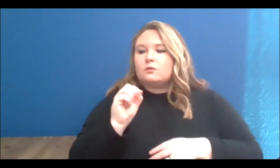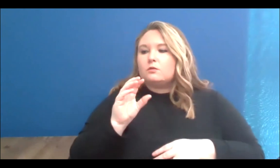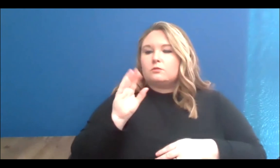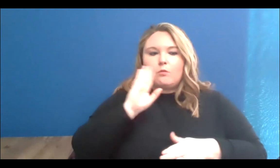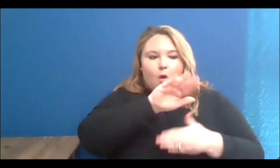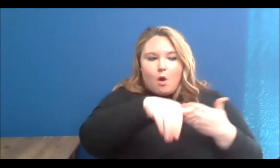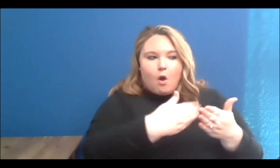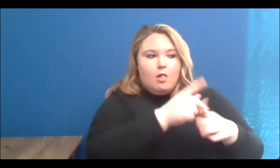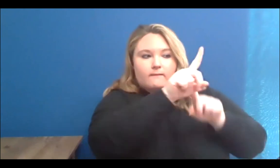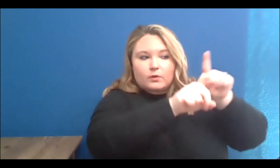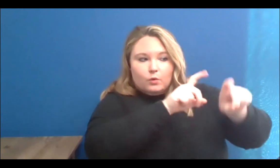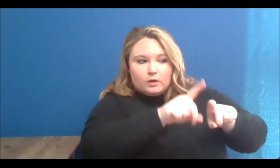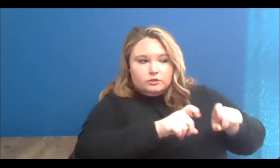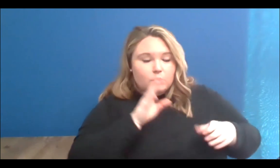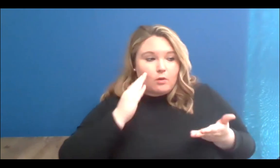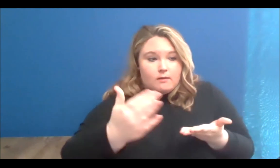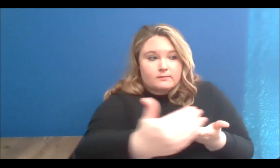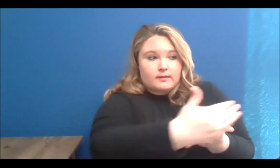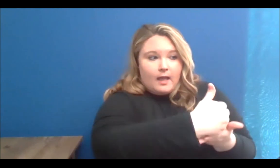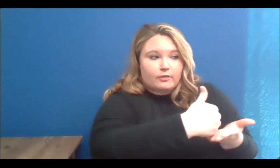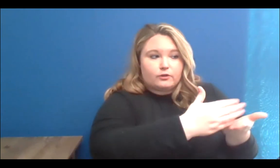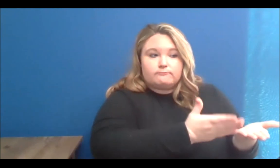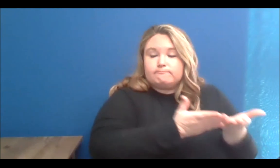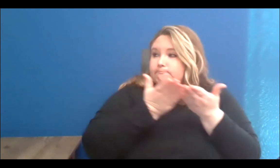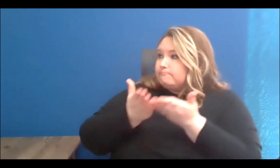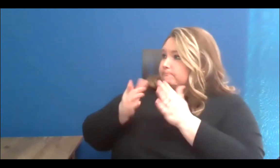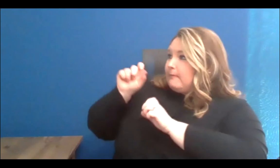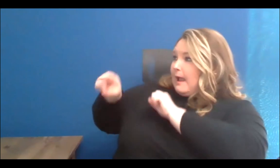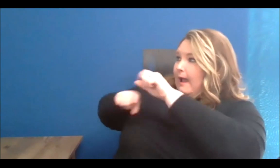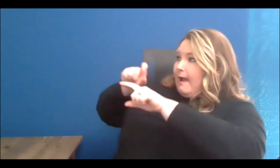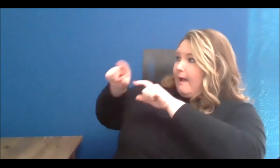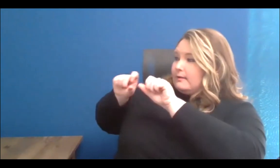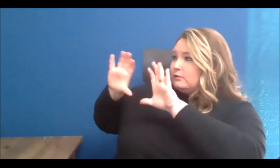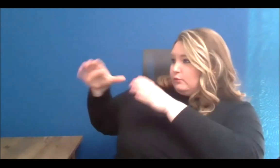of them and answer as much as possible.